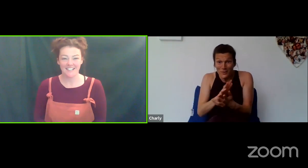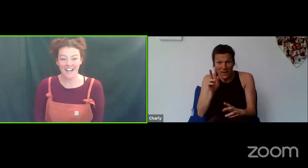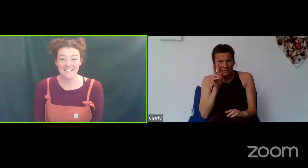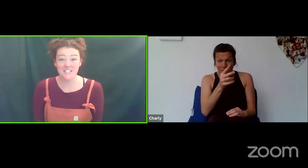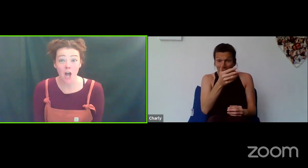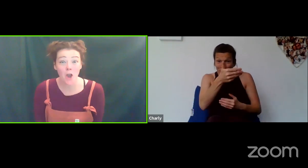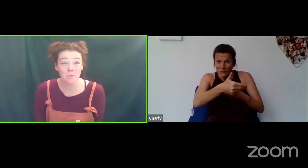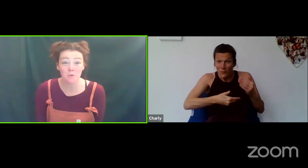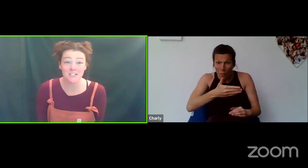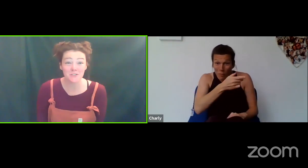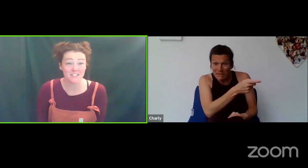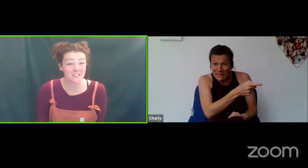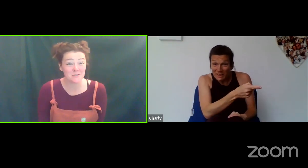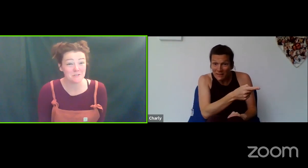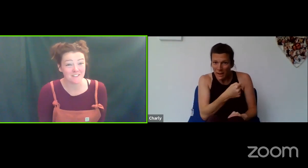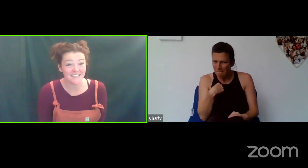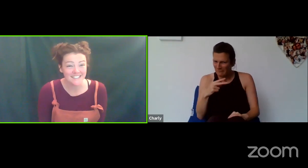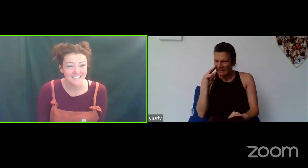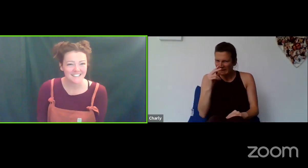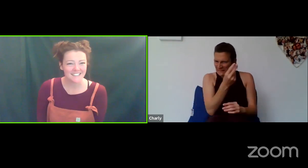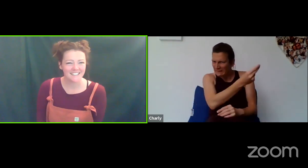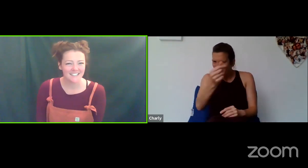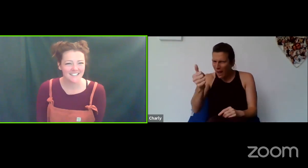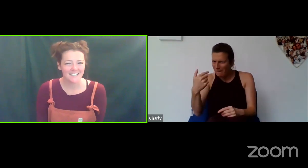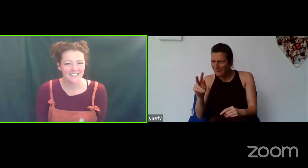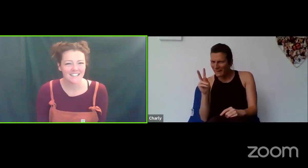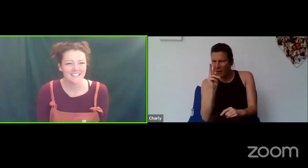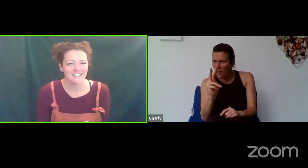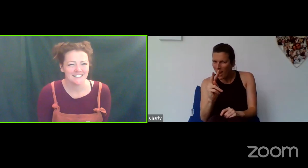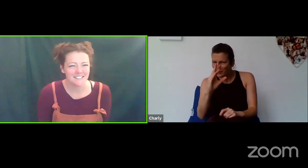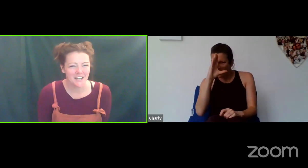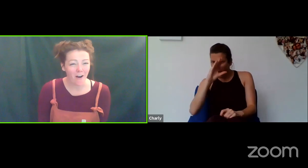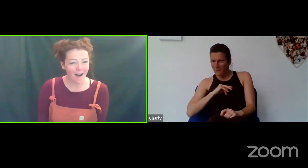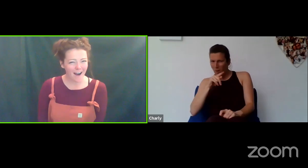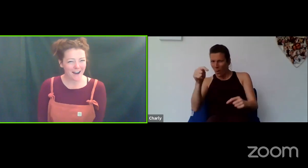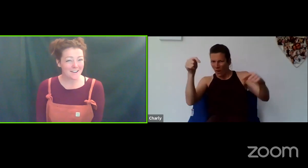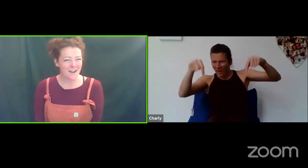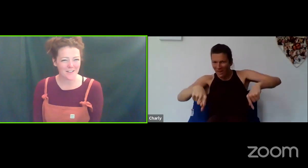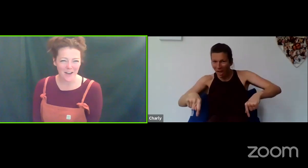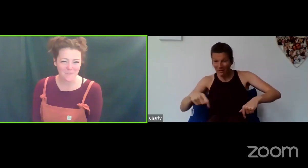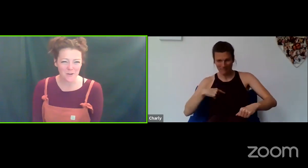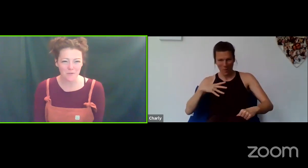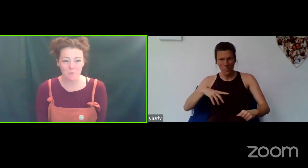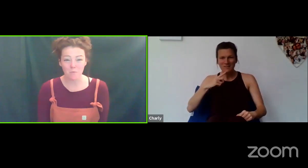I hope you all enjoyed the story. So, I know that a few of you have been